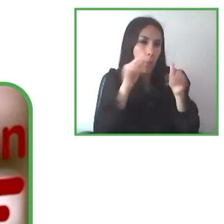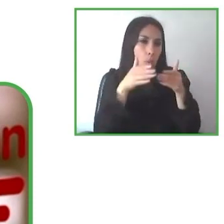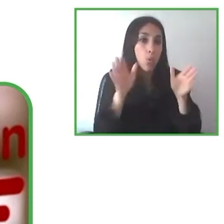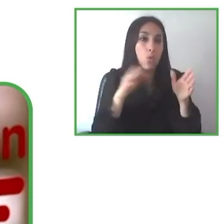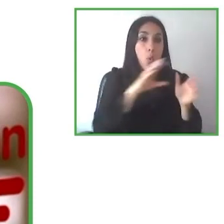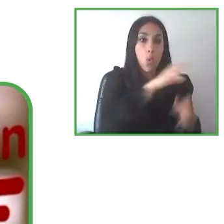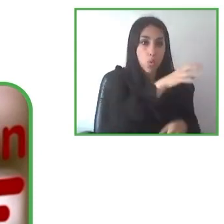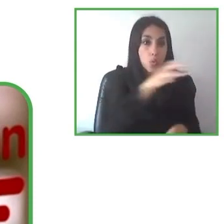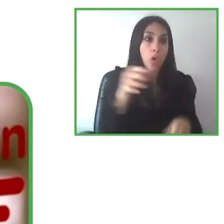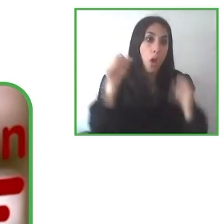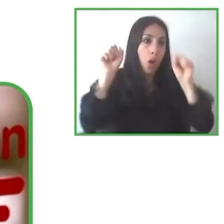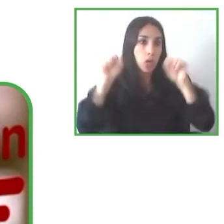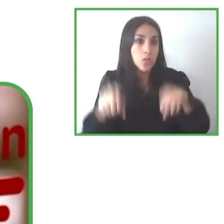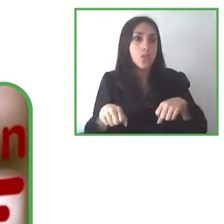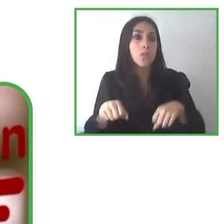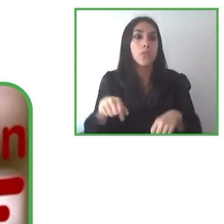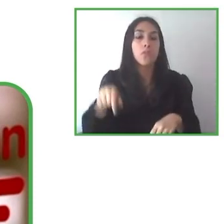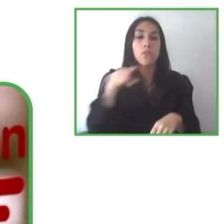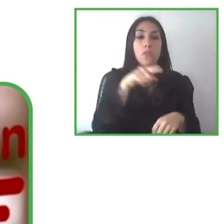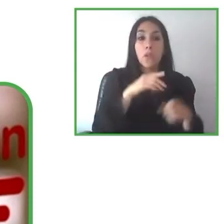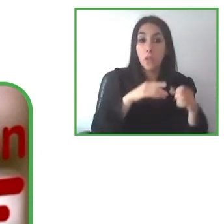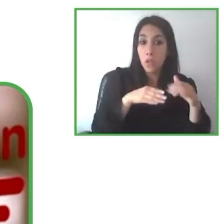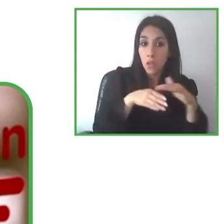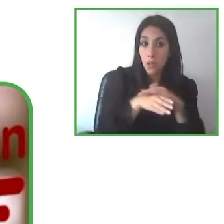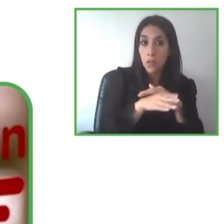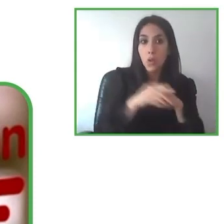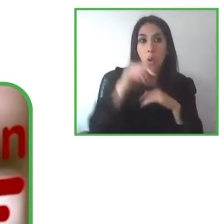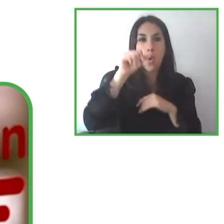and our tourists have experience in this region.